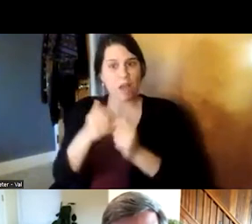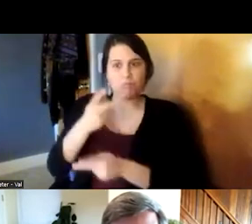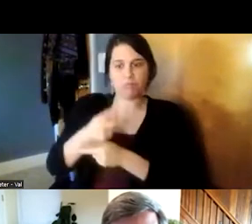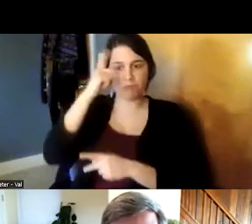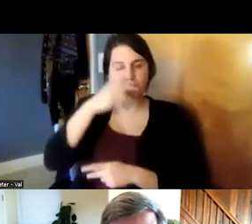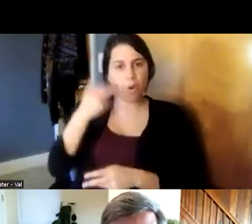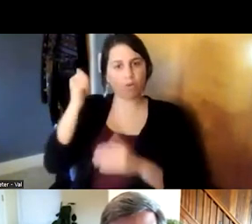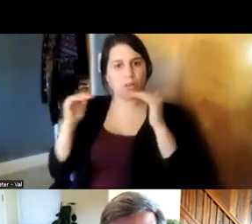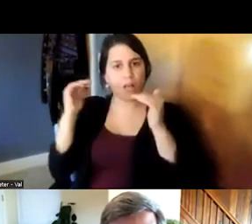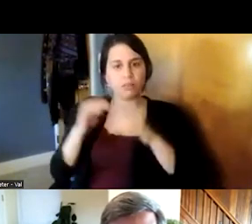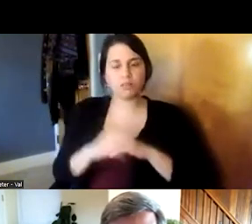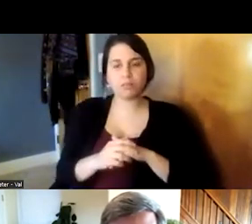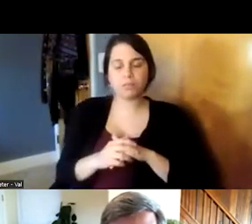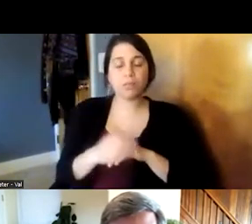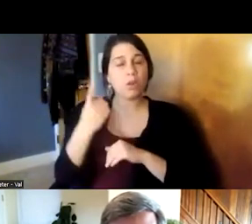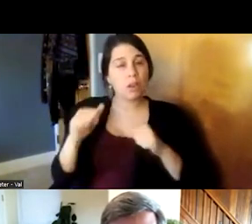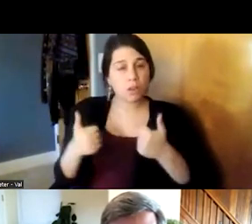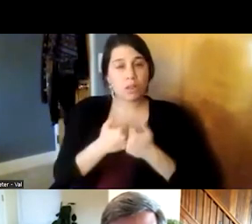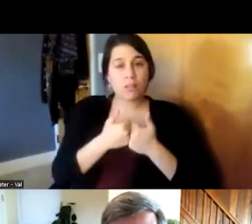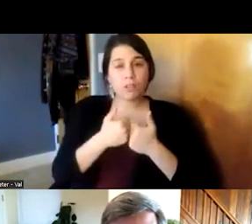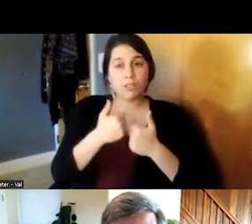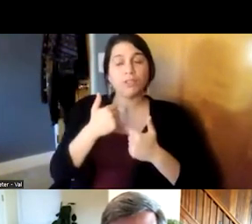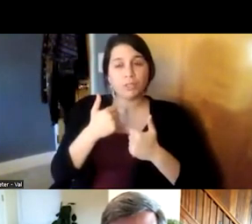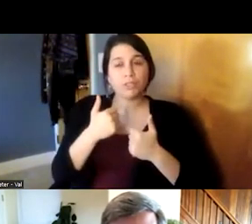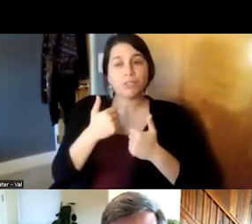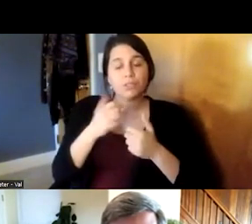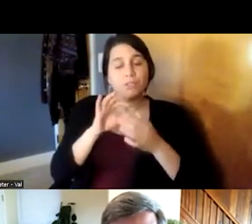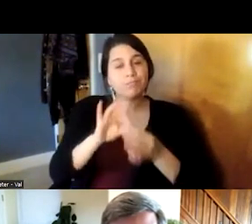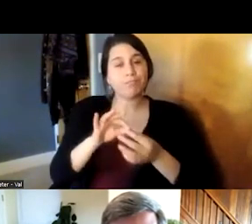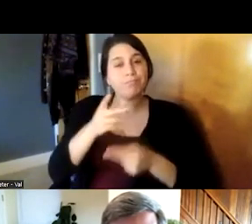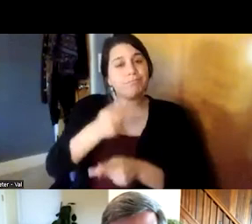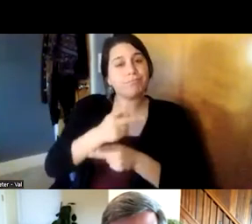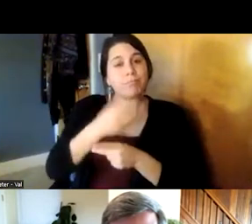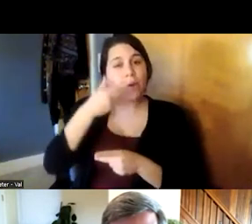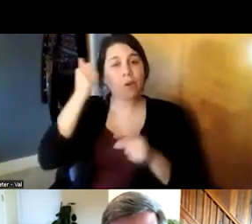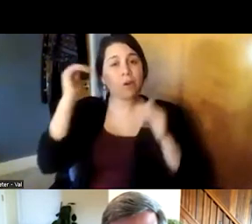that um one of the challenges actually of taking care of older adults is really in a word ageism